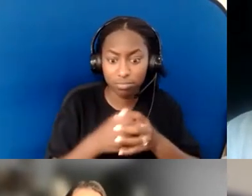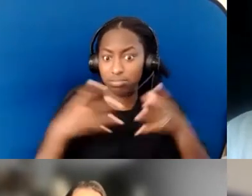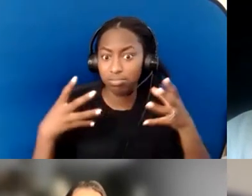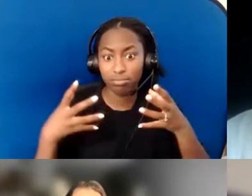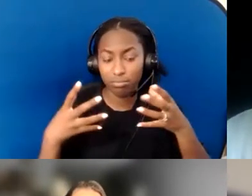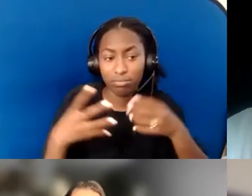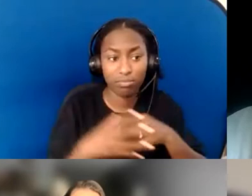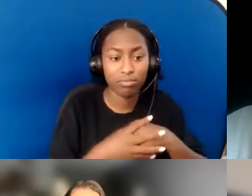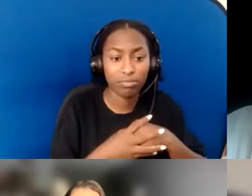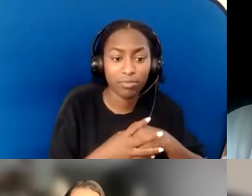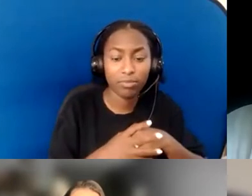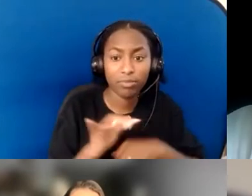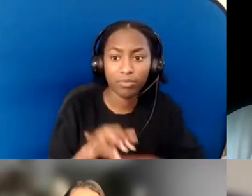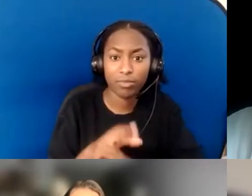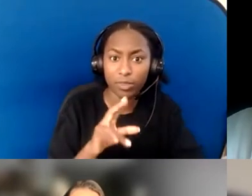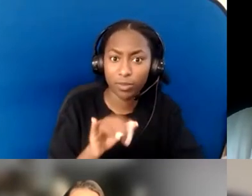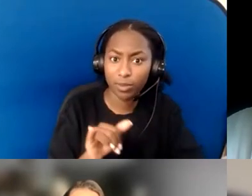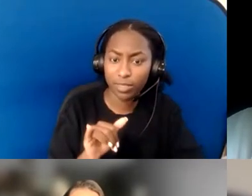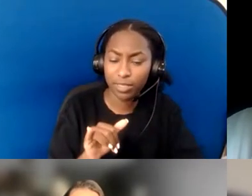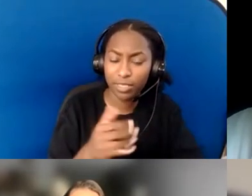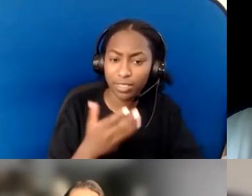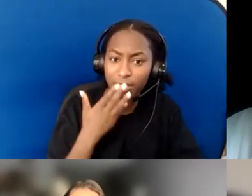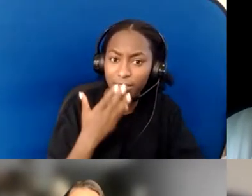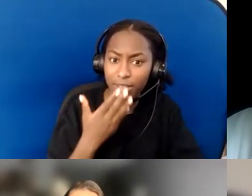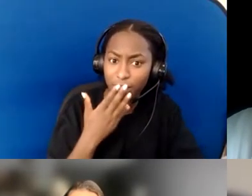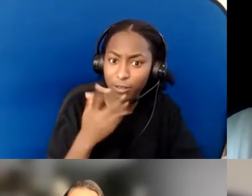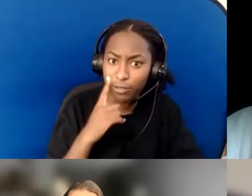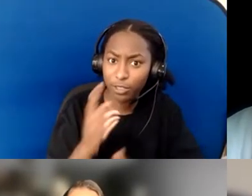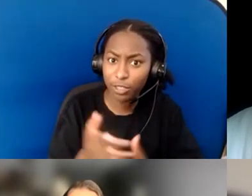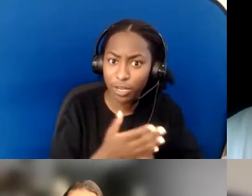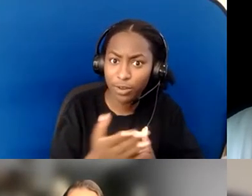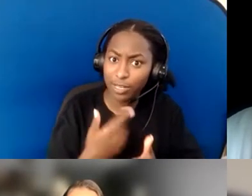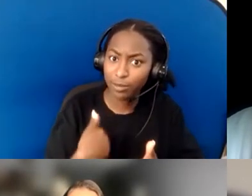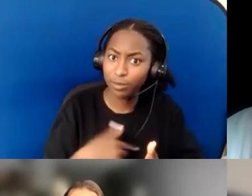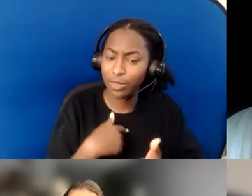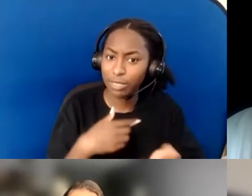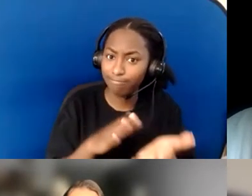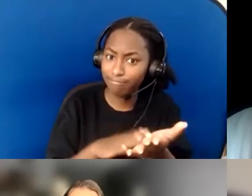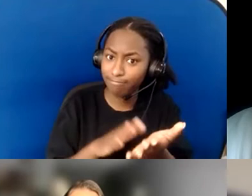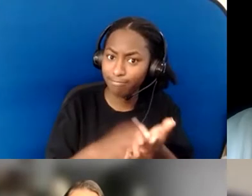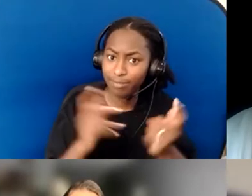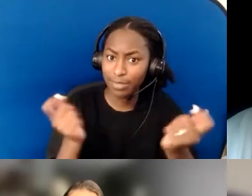Judy, thank you; thank you for sharing that. We celebrate with the work that Hope has been doing,